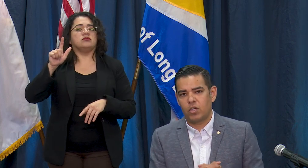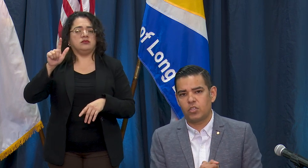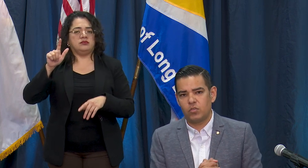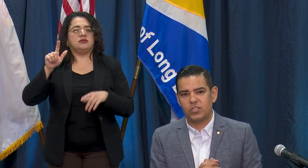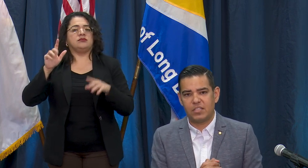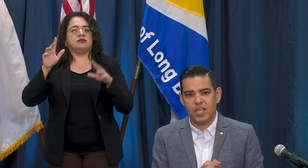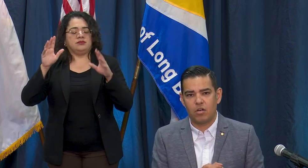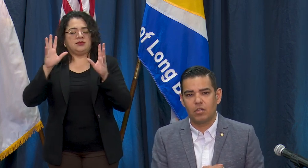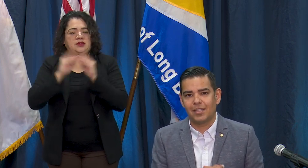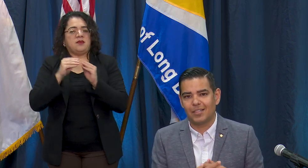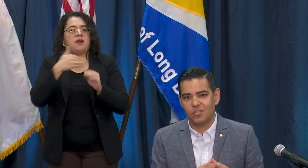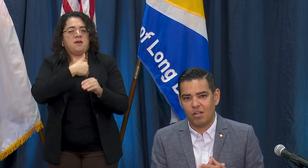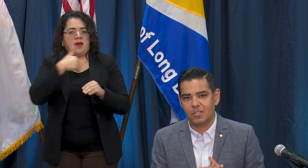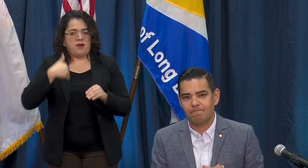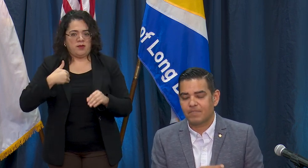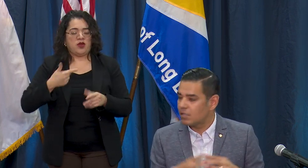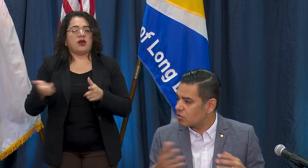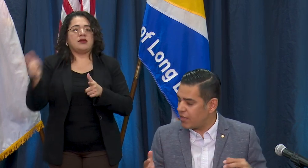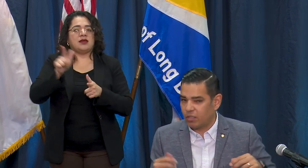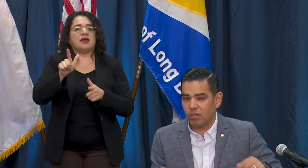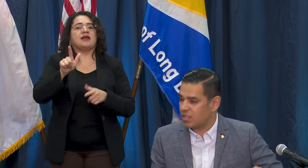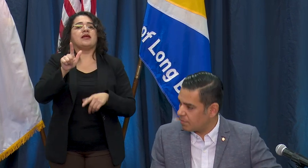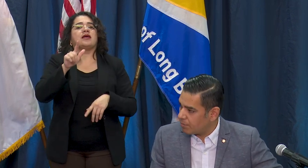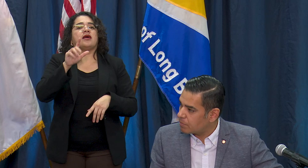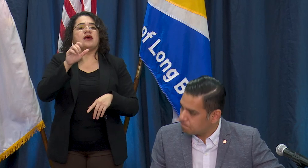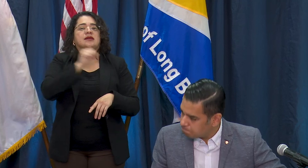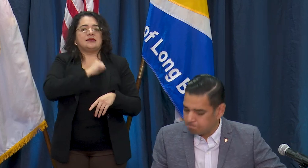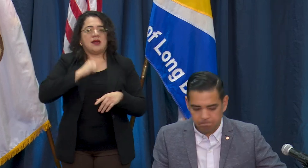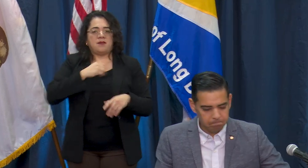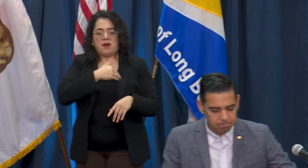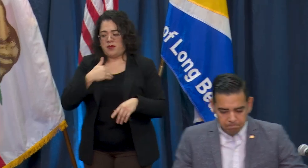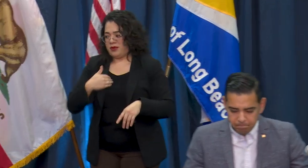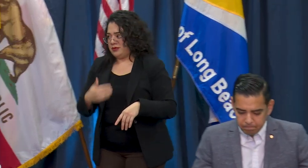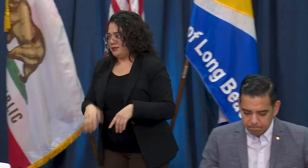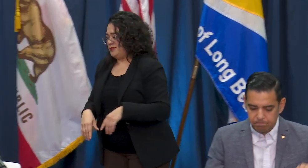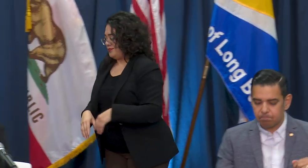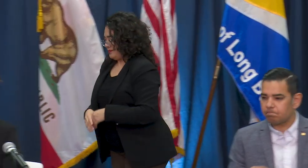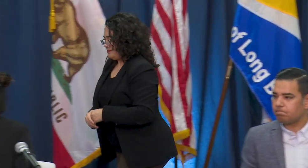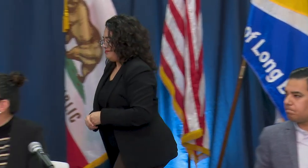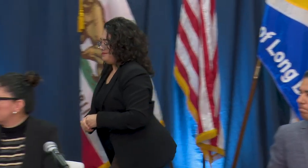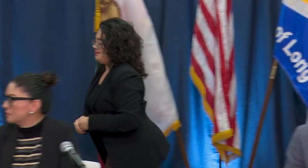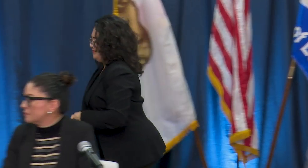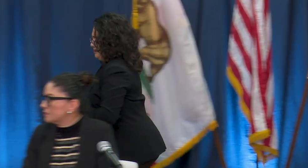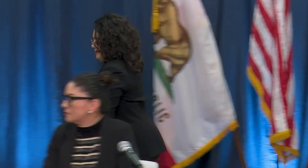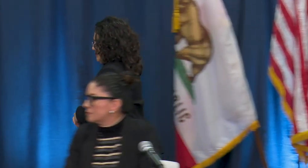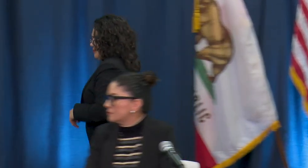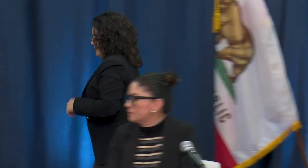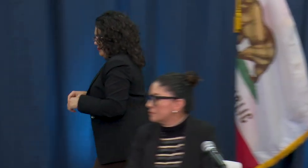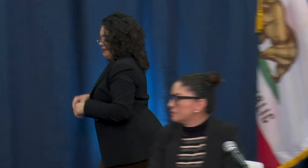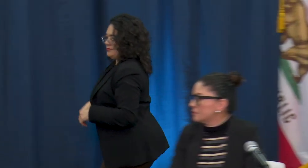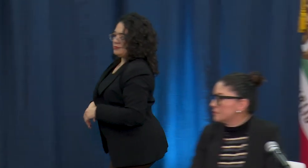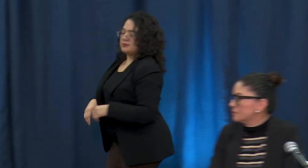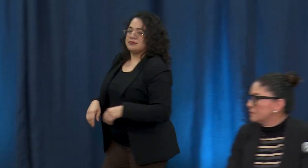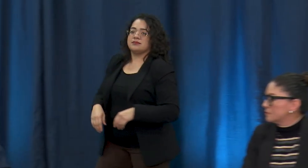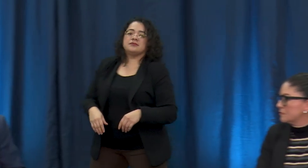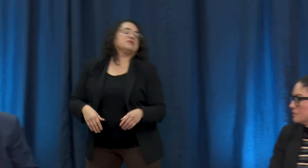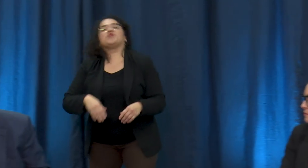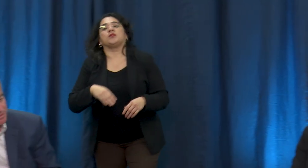to State Senator Lena Gonzalez. Thank you. Thank You Mr. Mayor and thank you for your leadership on this issue, thank you for the City Council's leadership,